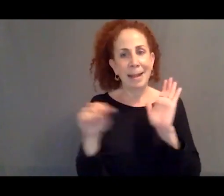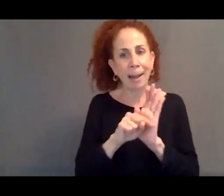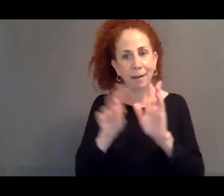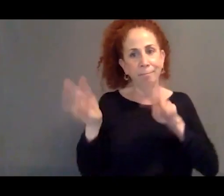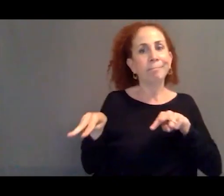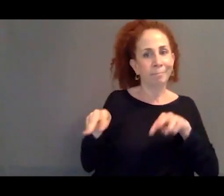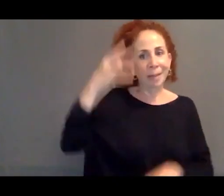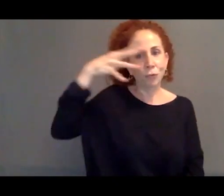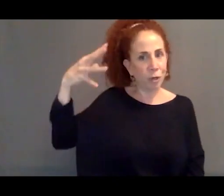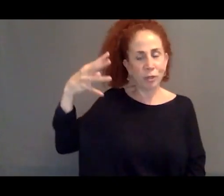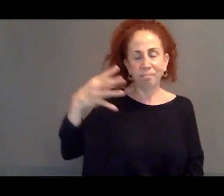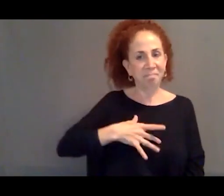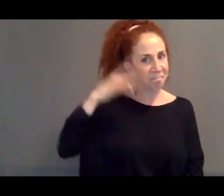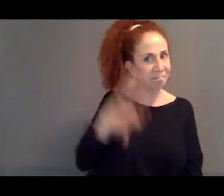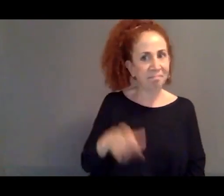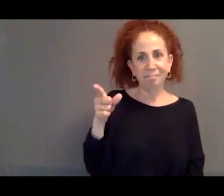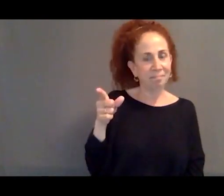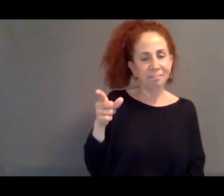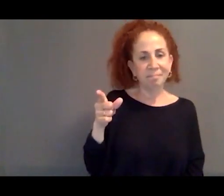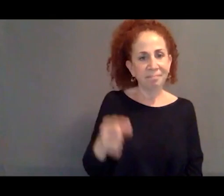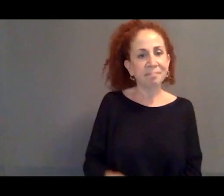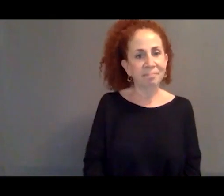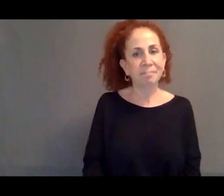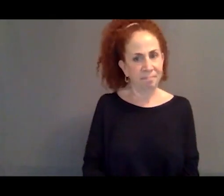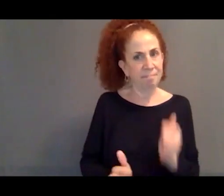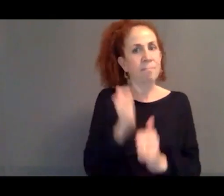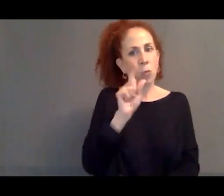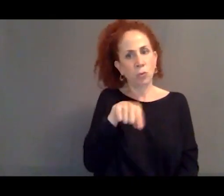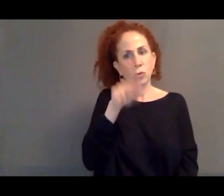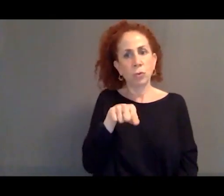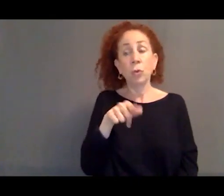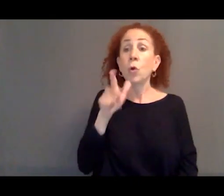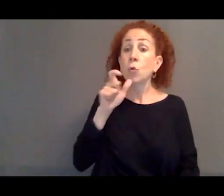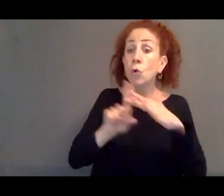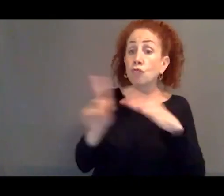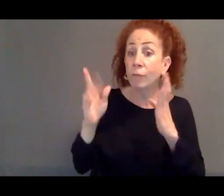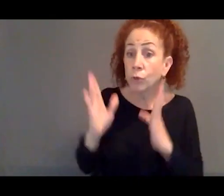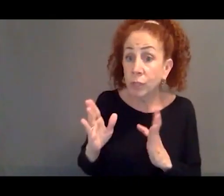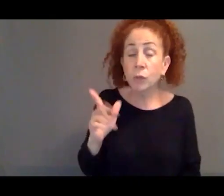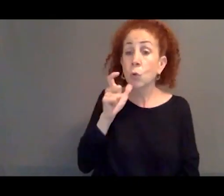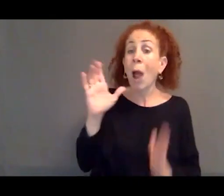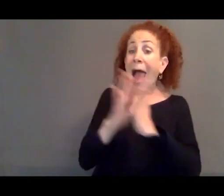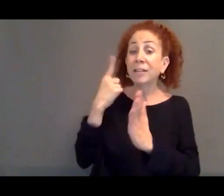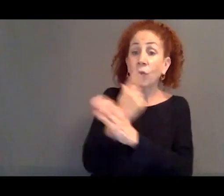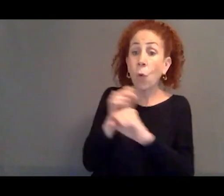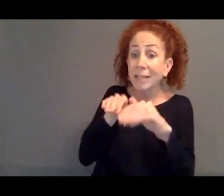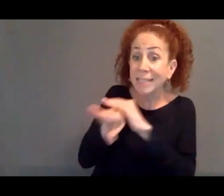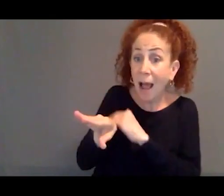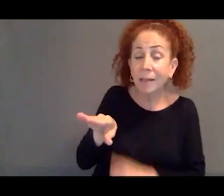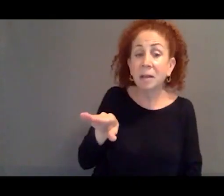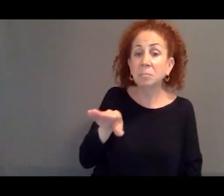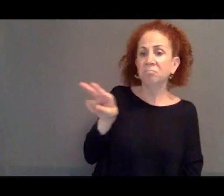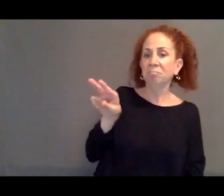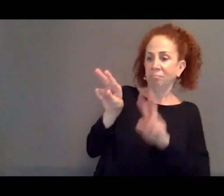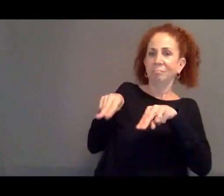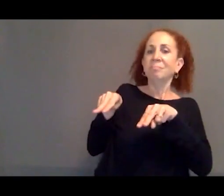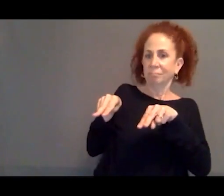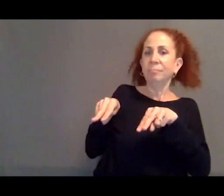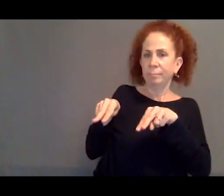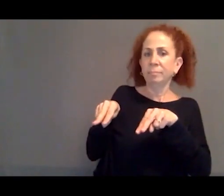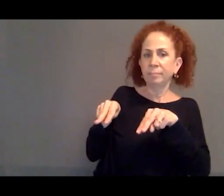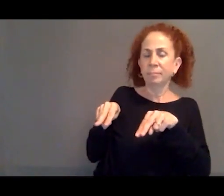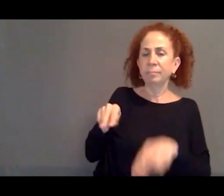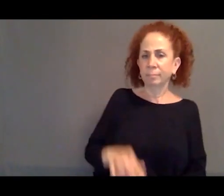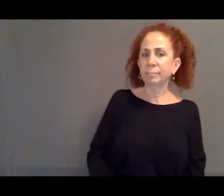where refugees or asylum seekers were seen